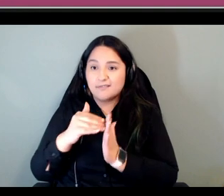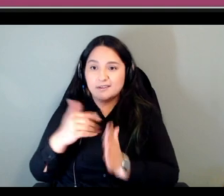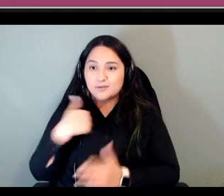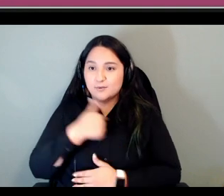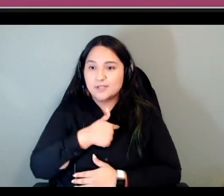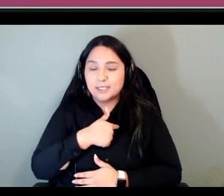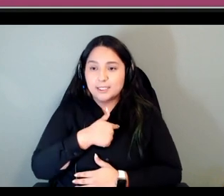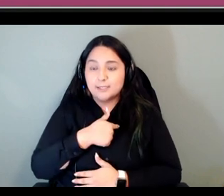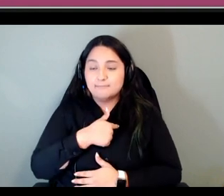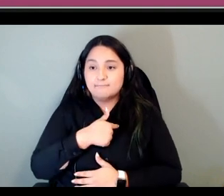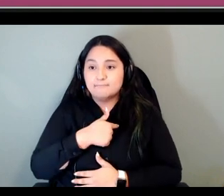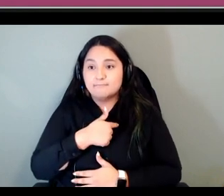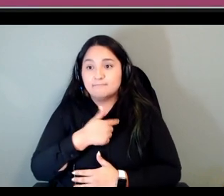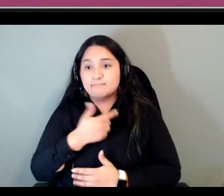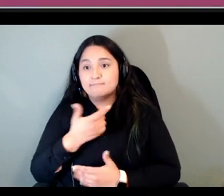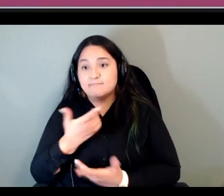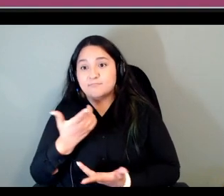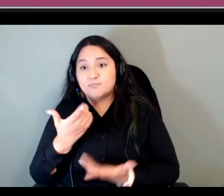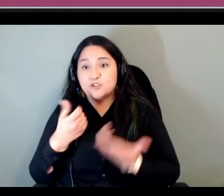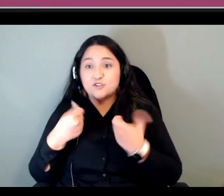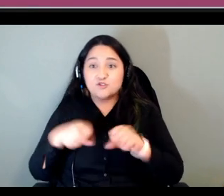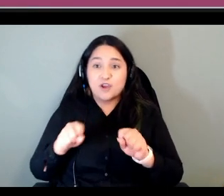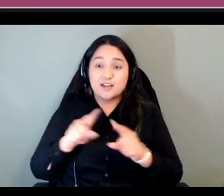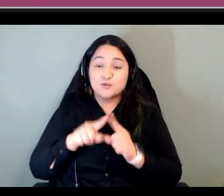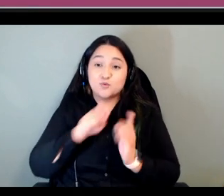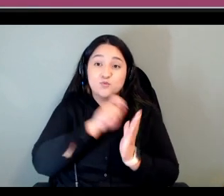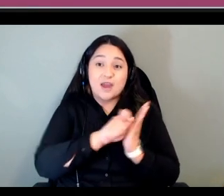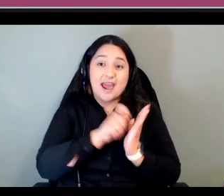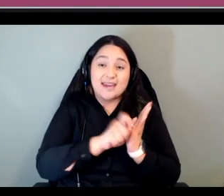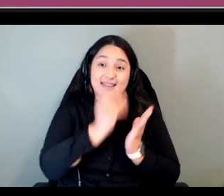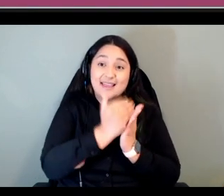um basically trying to write a lesson and figuring out the grammar ourselves at the